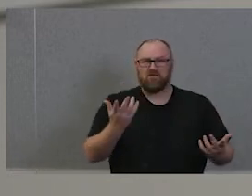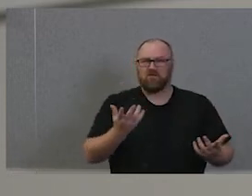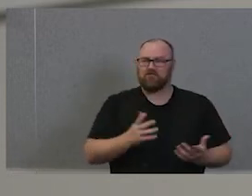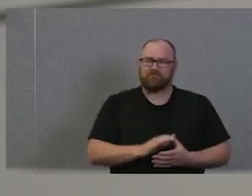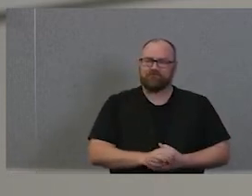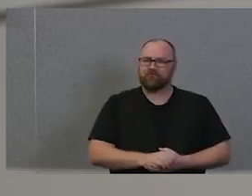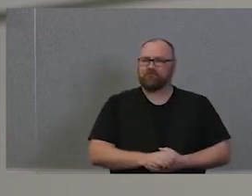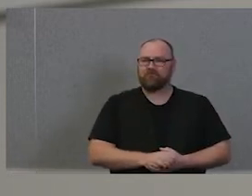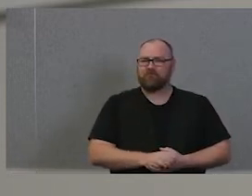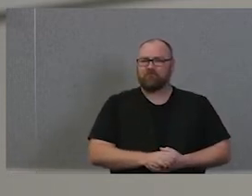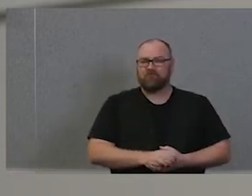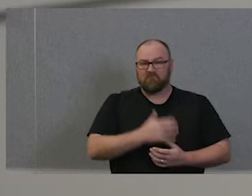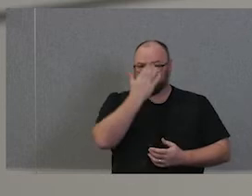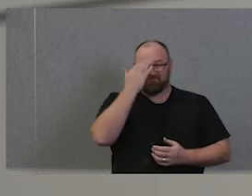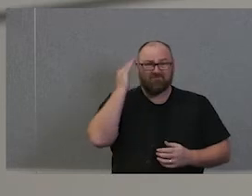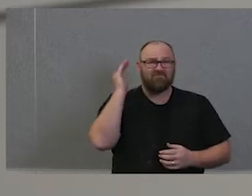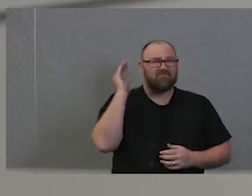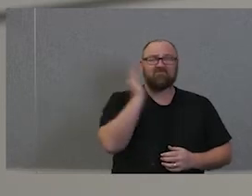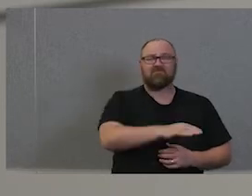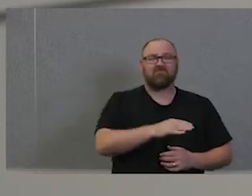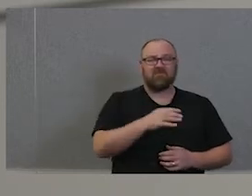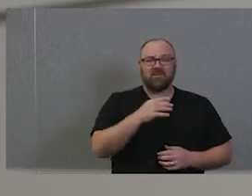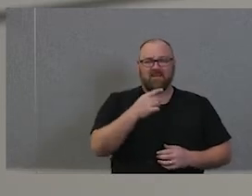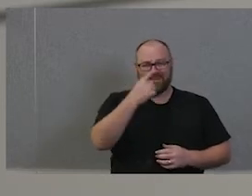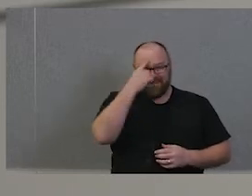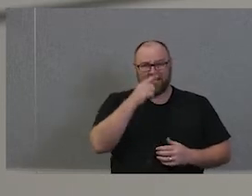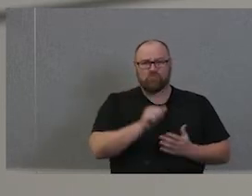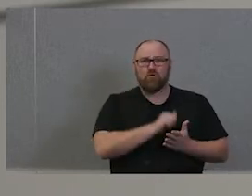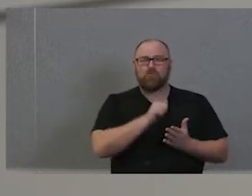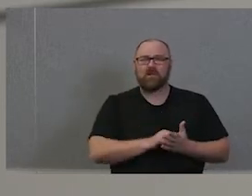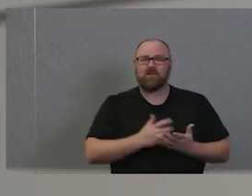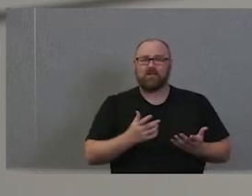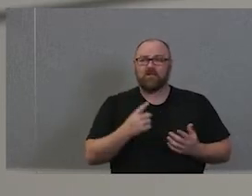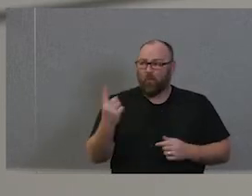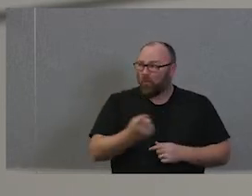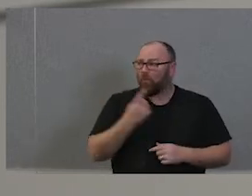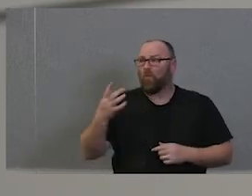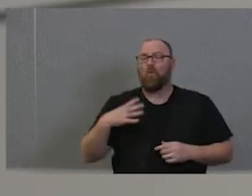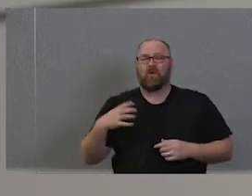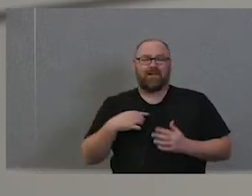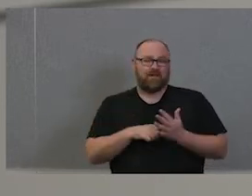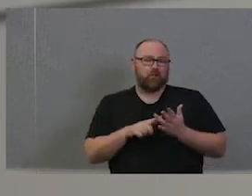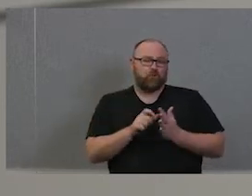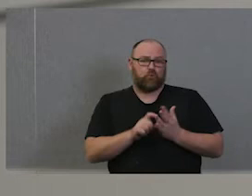before they act. We all need to do stuff. Like, that's what consciousness-raising